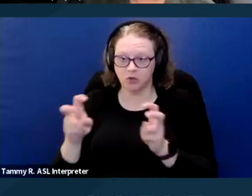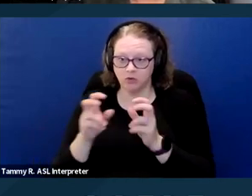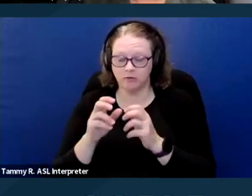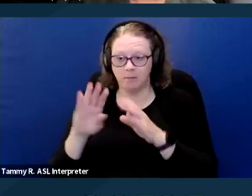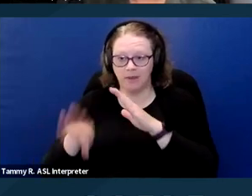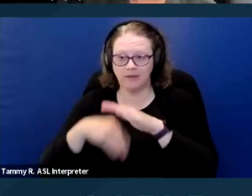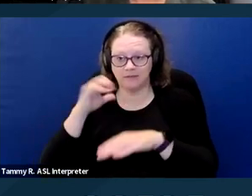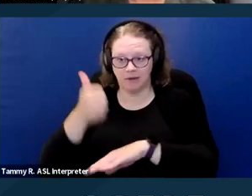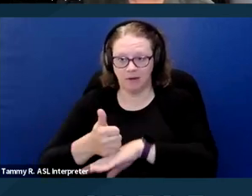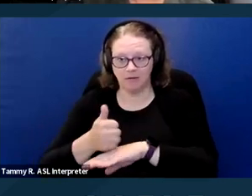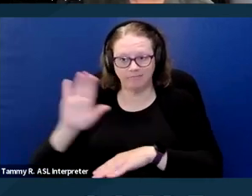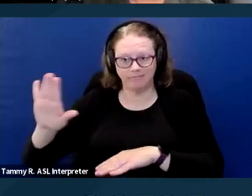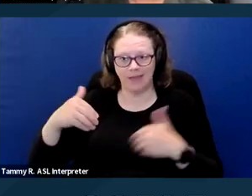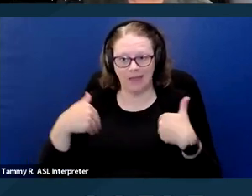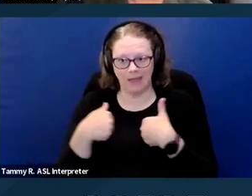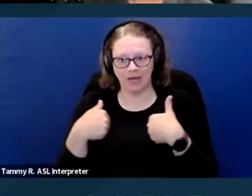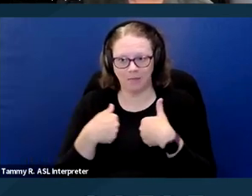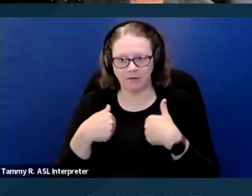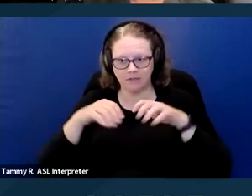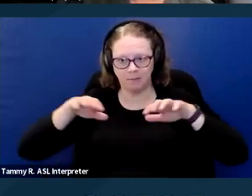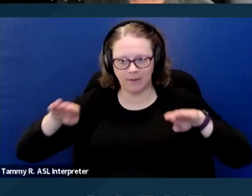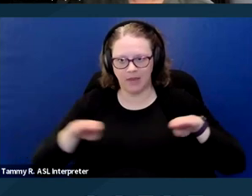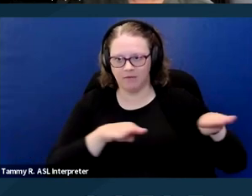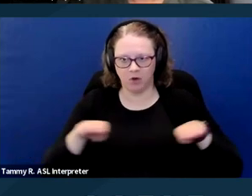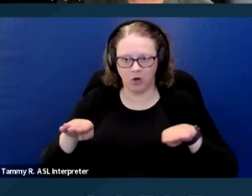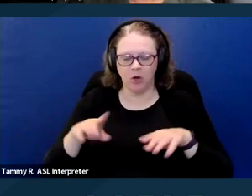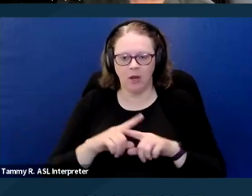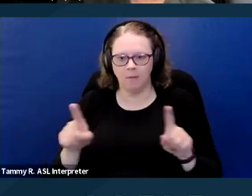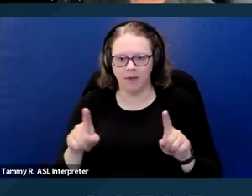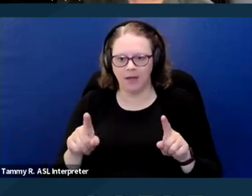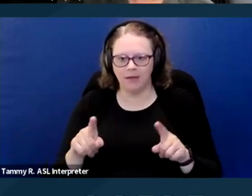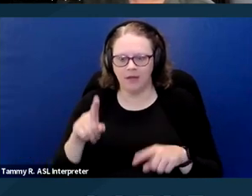as we discussed when talking about direct threat. But again, you can't have these general rules